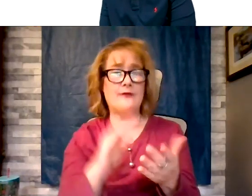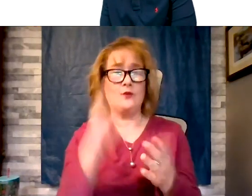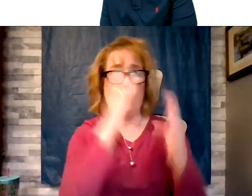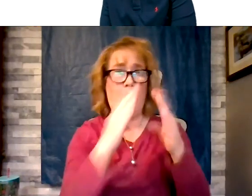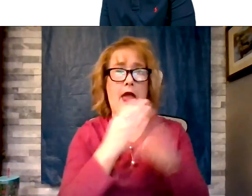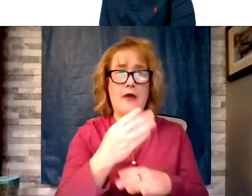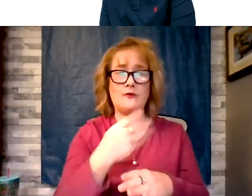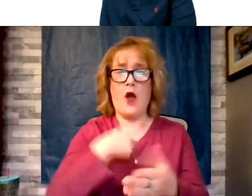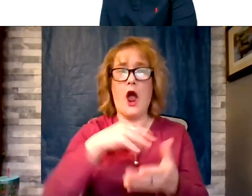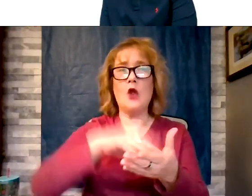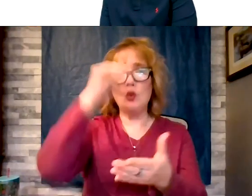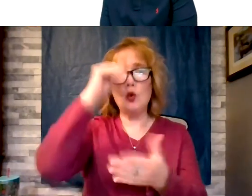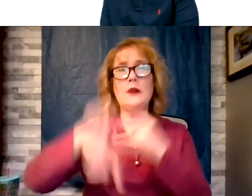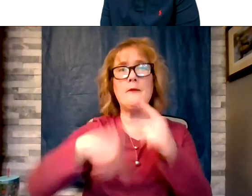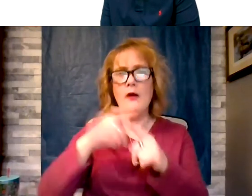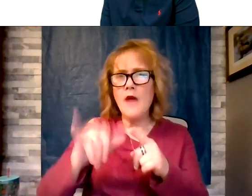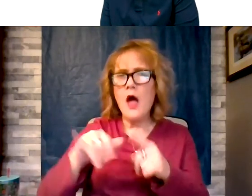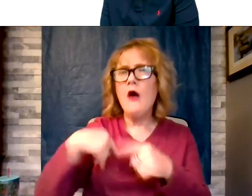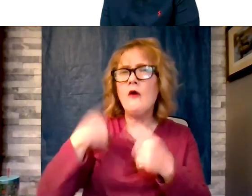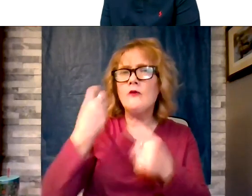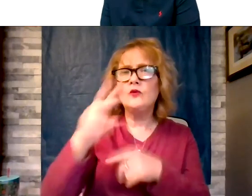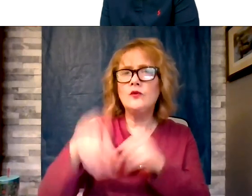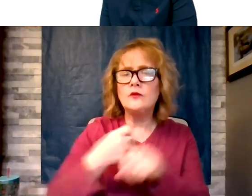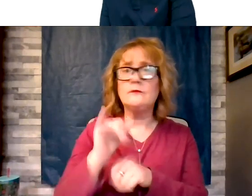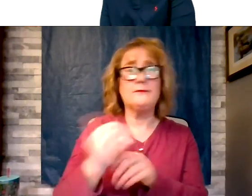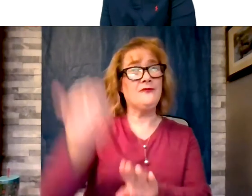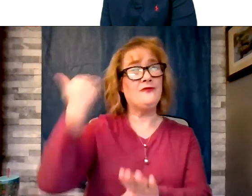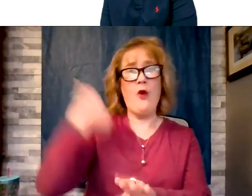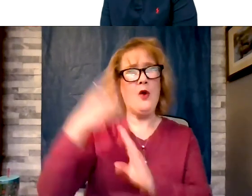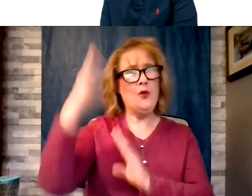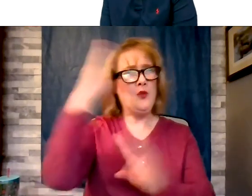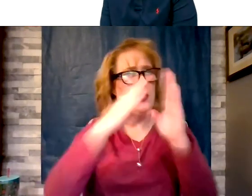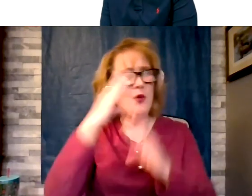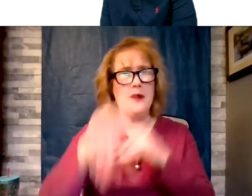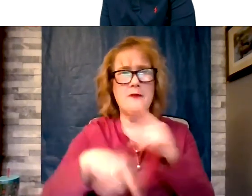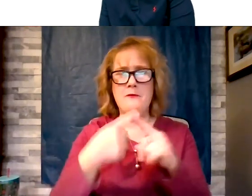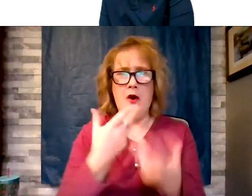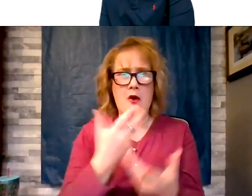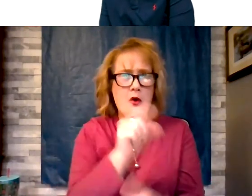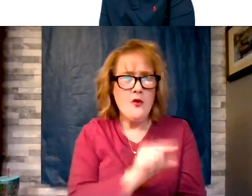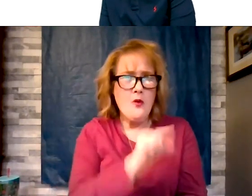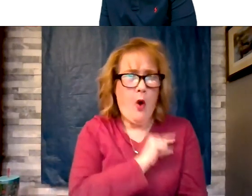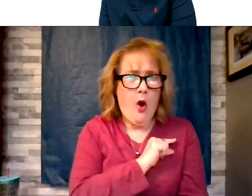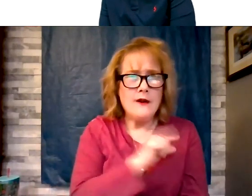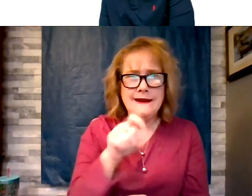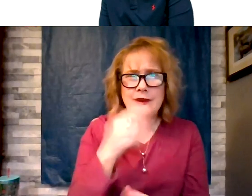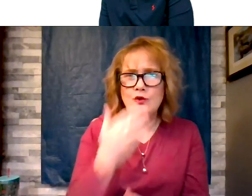less worried about worried about quote quality of the protein. What we now know is that pigs